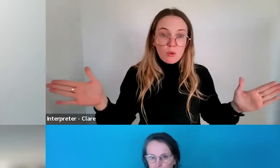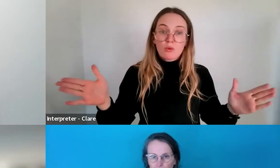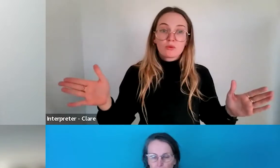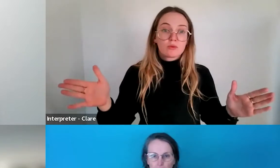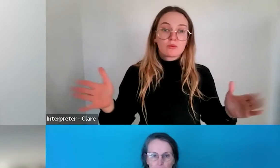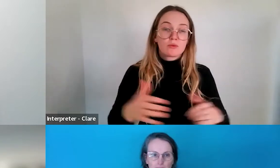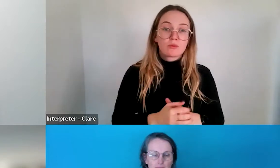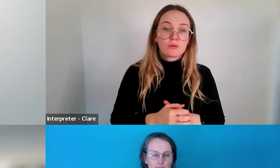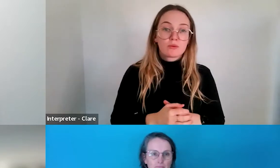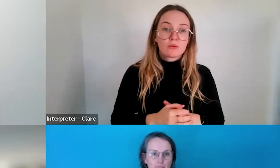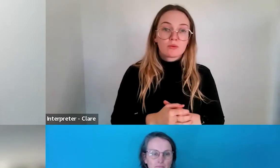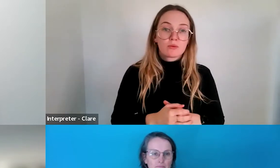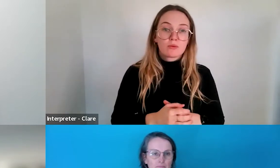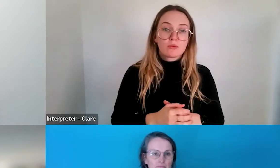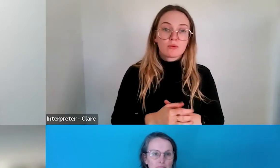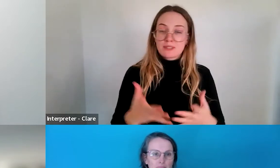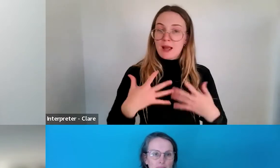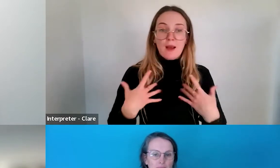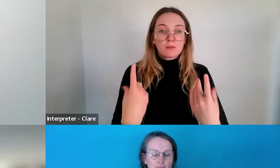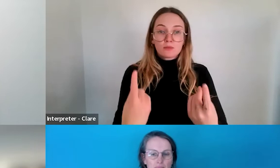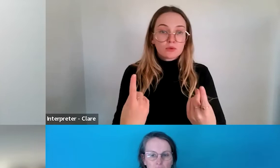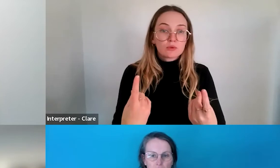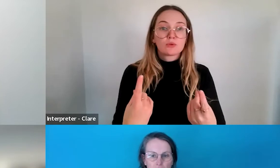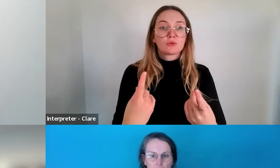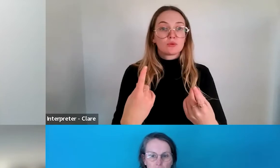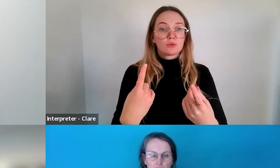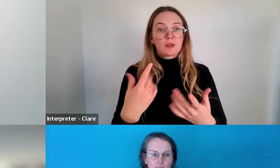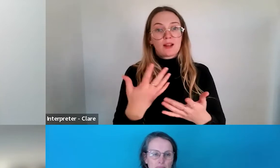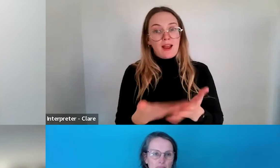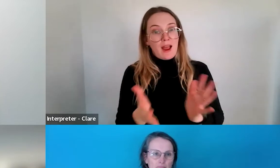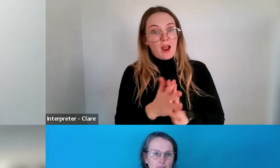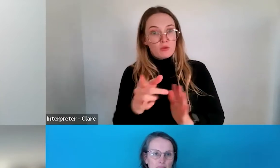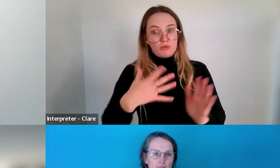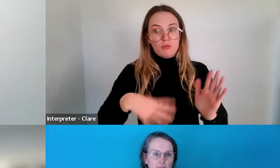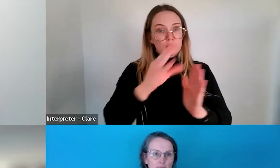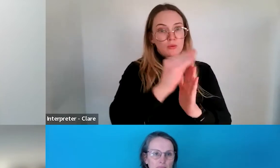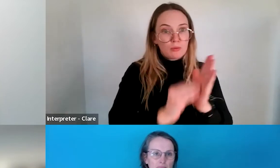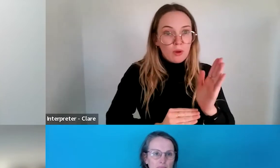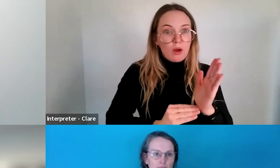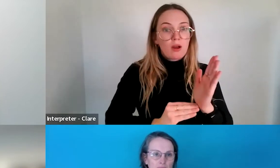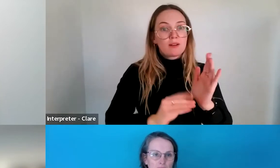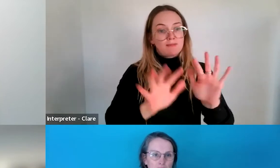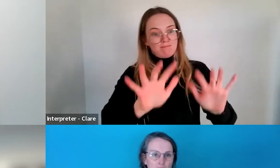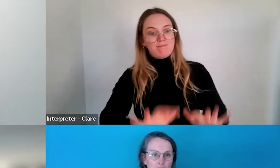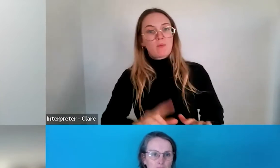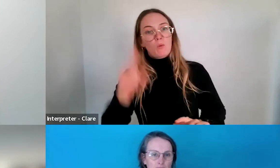entirely up to you, the sector, to apply for what the sector needs right now.